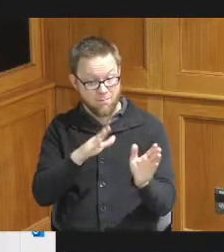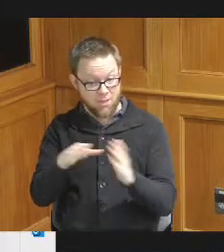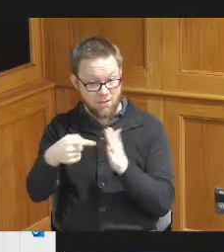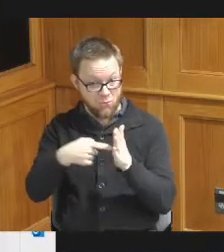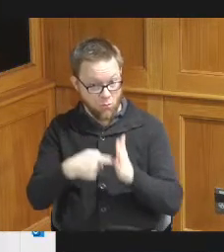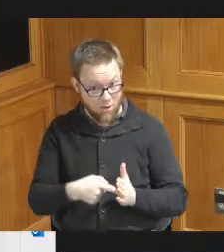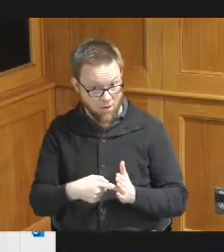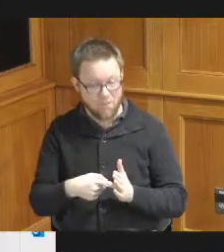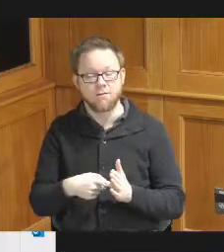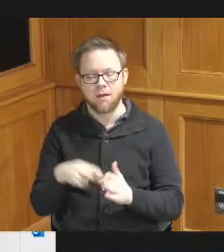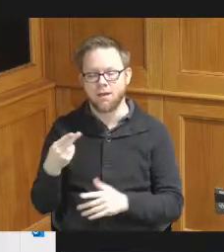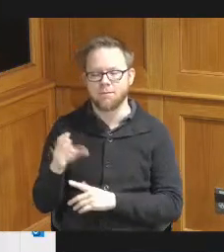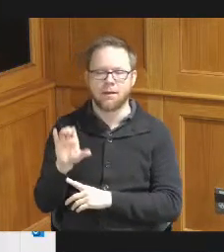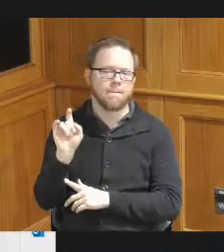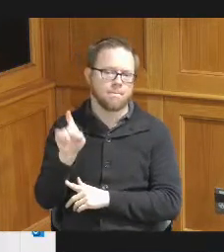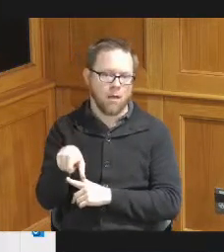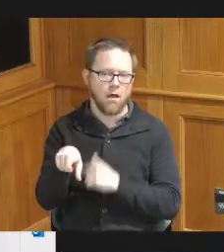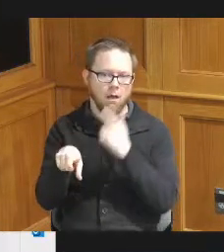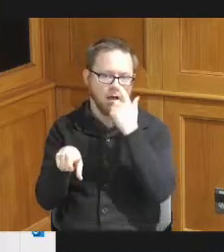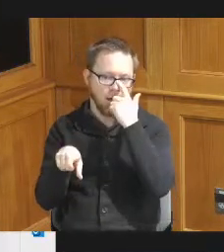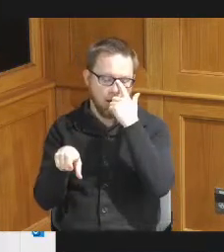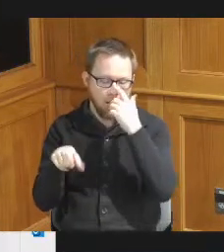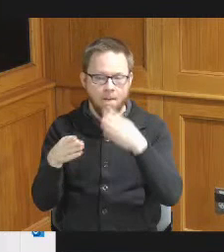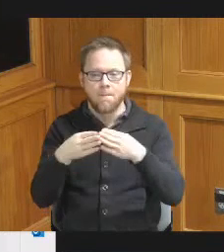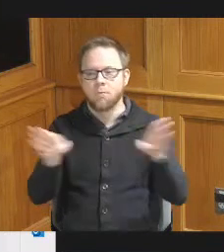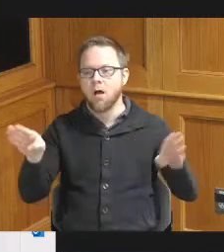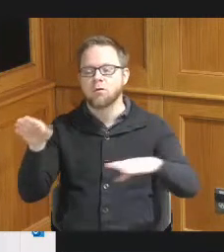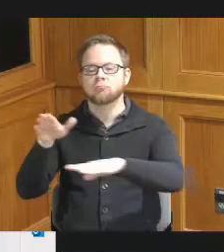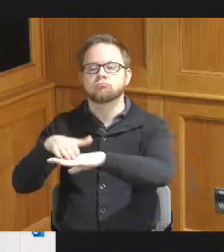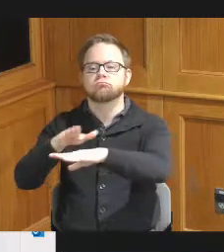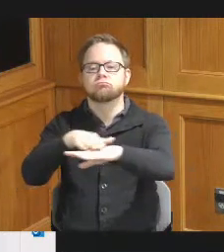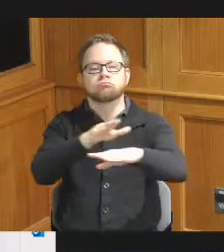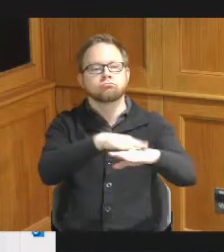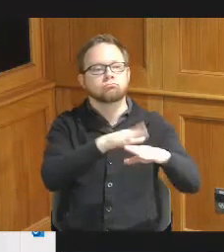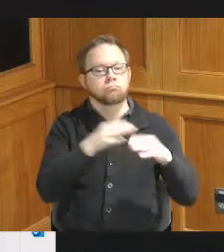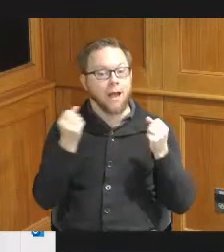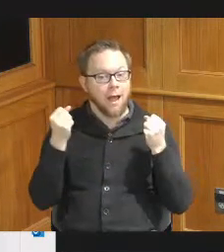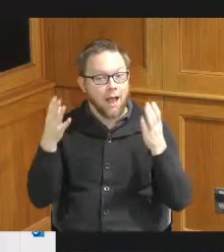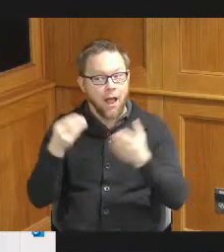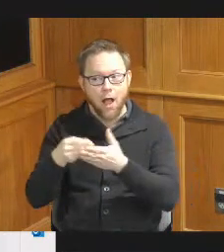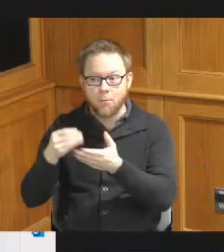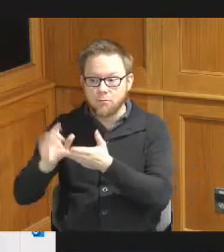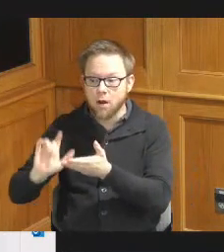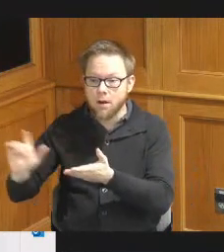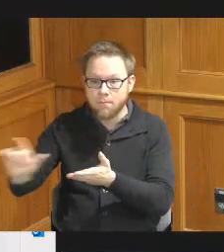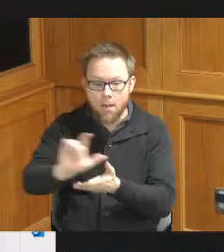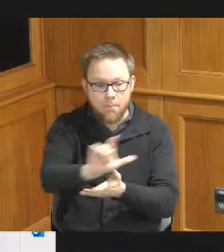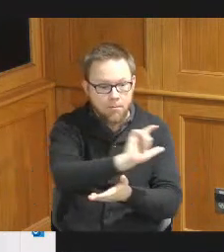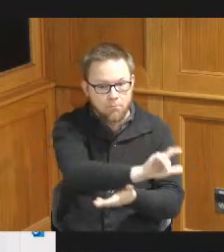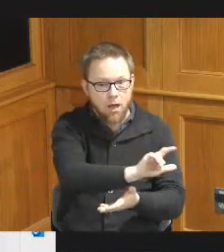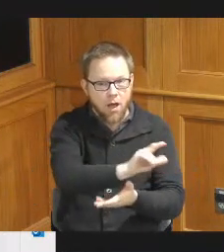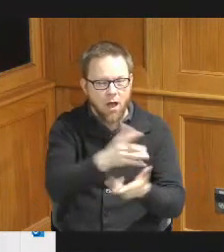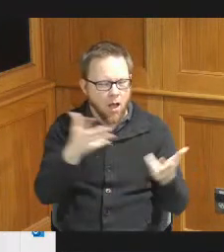Hamilton County is required to make a public notification of the amount of the homework allocation and the range of activities that must be undertaken